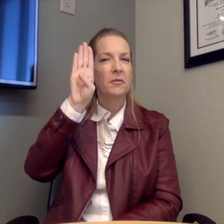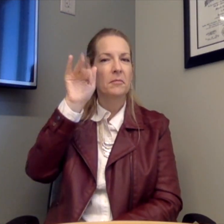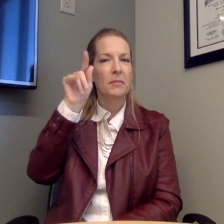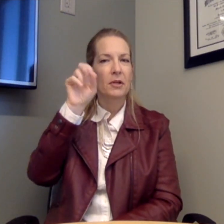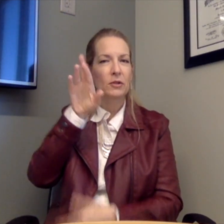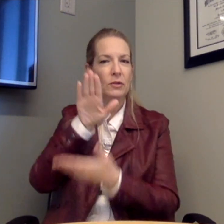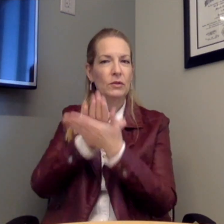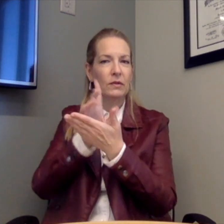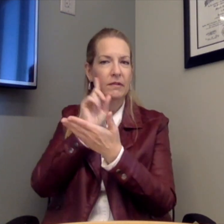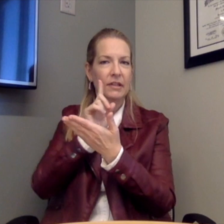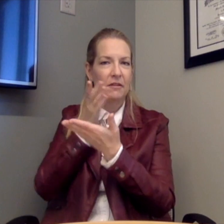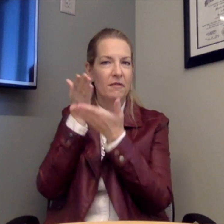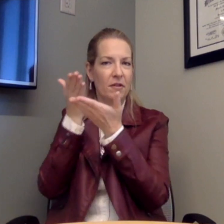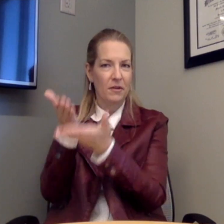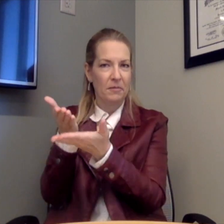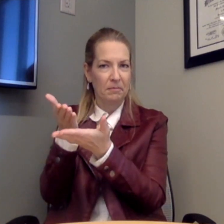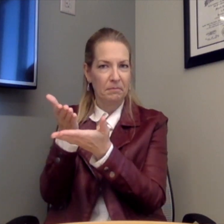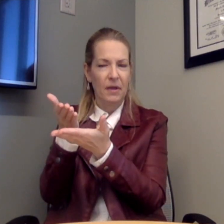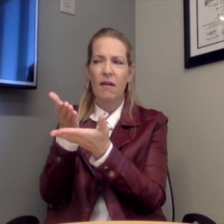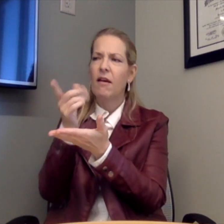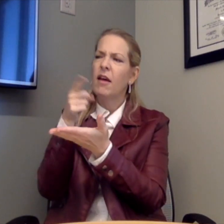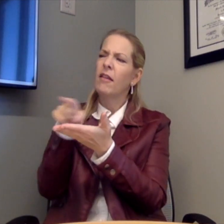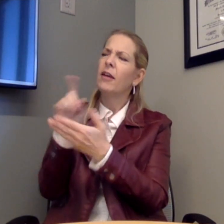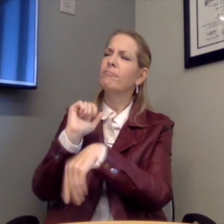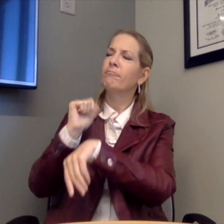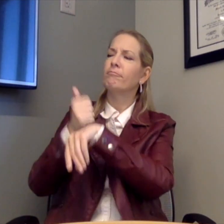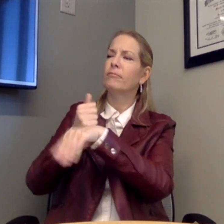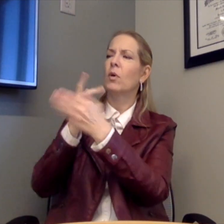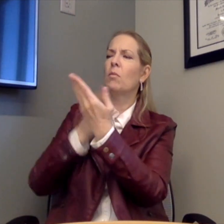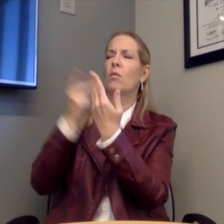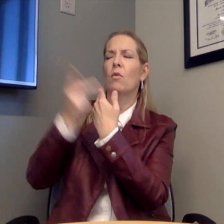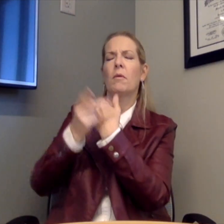Baxter School for the Deaf. They set up a